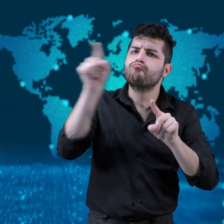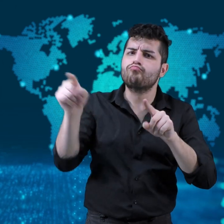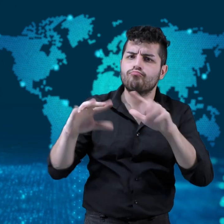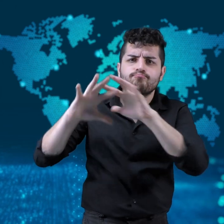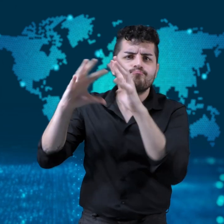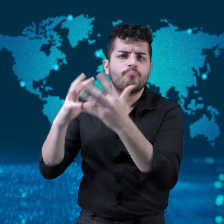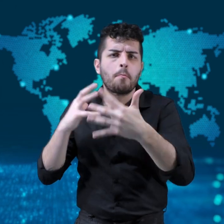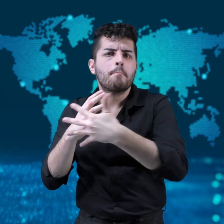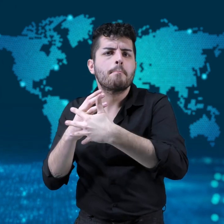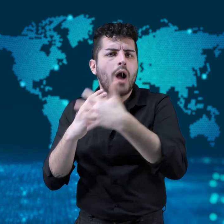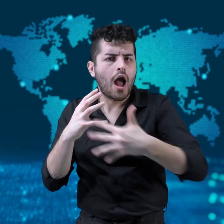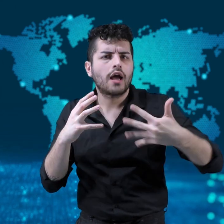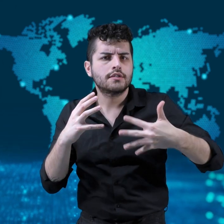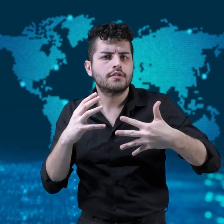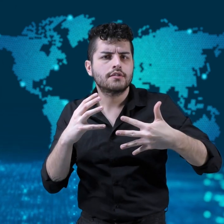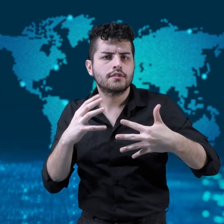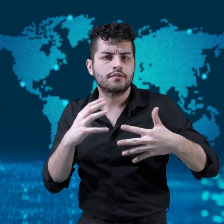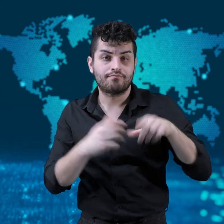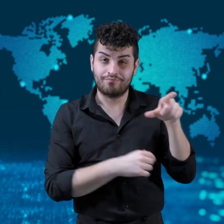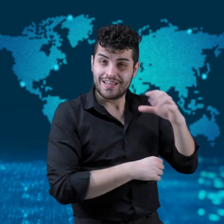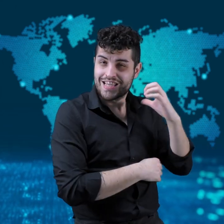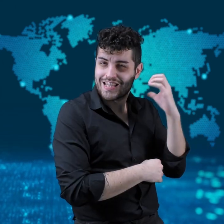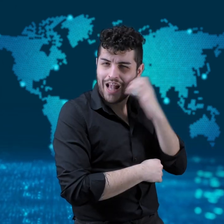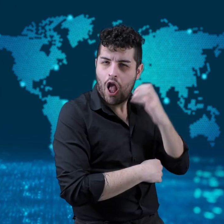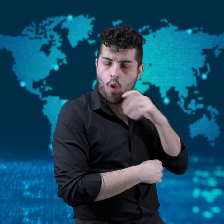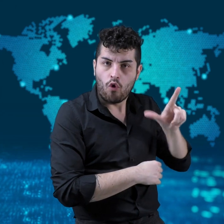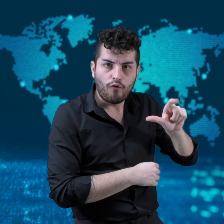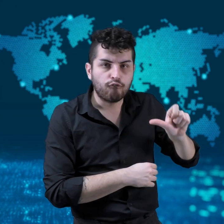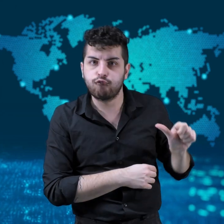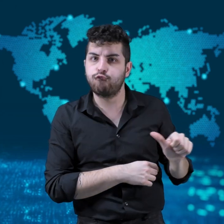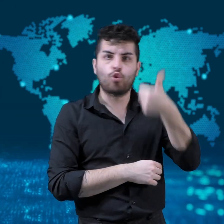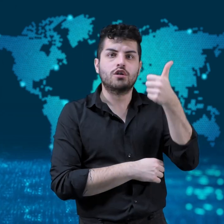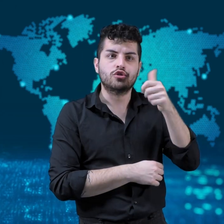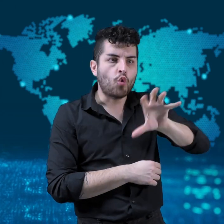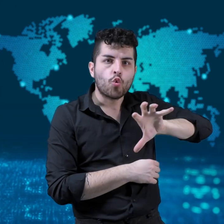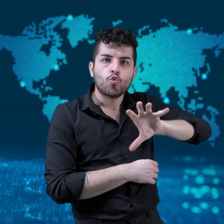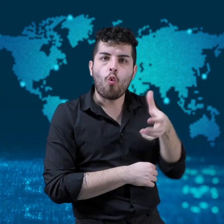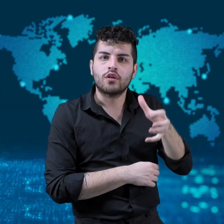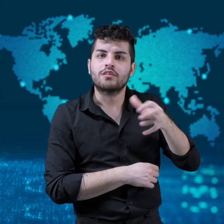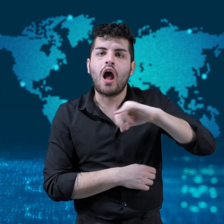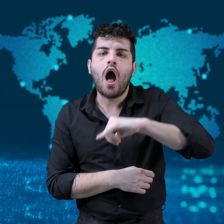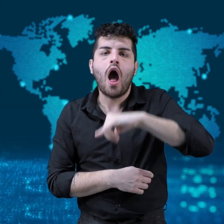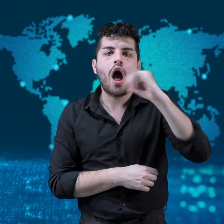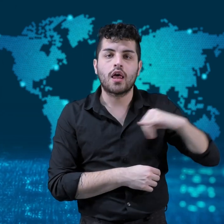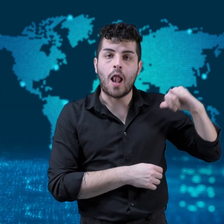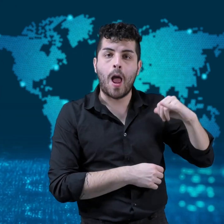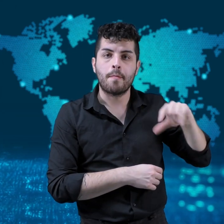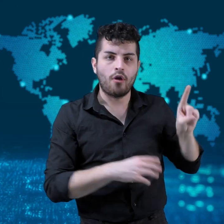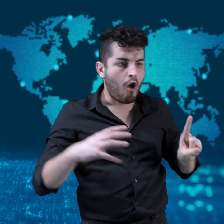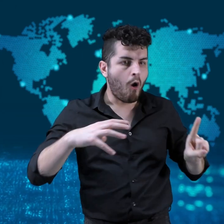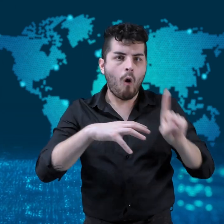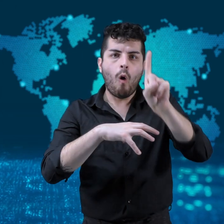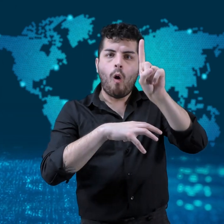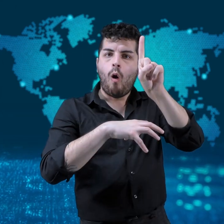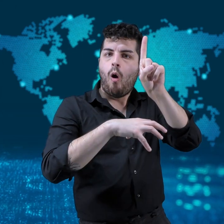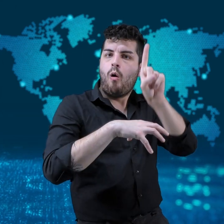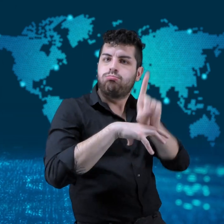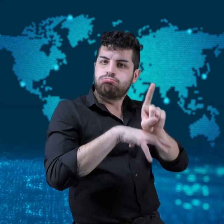Though other countries have sent spacecrafts to Mars,